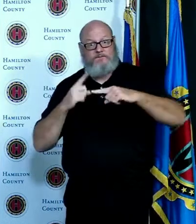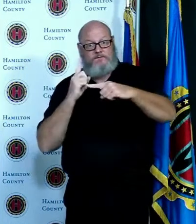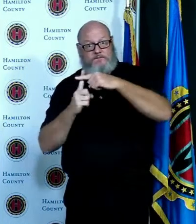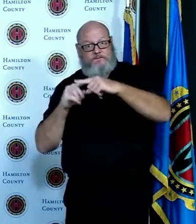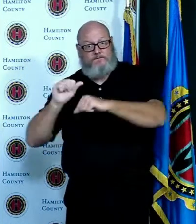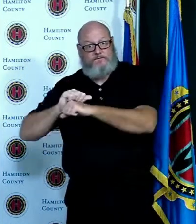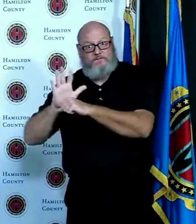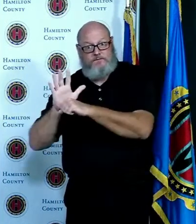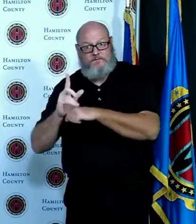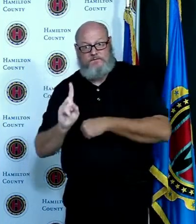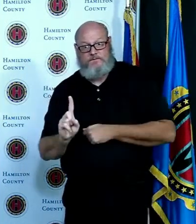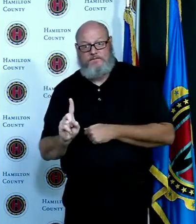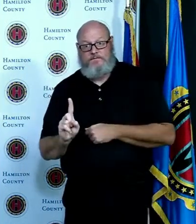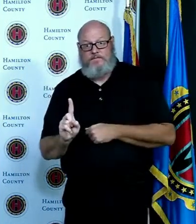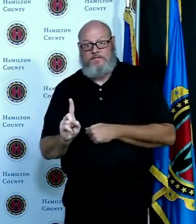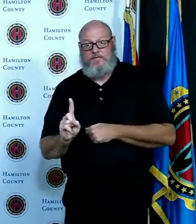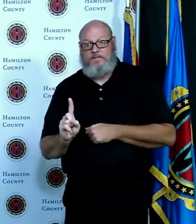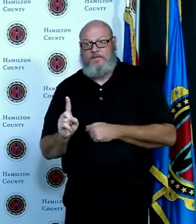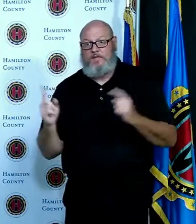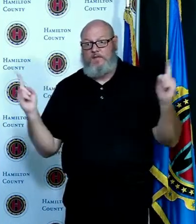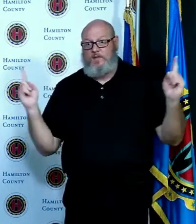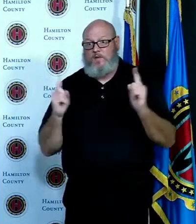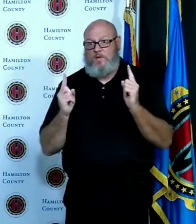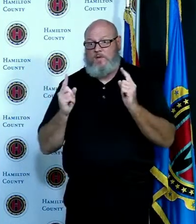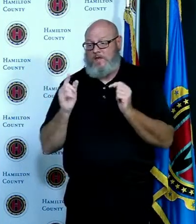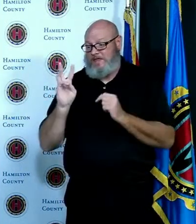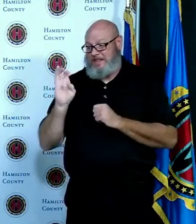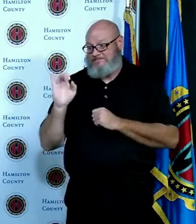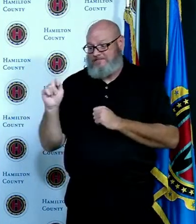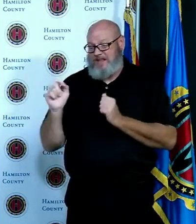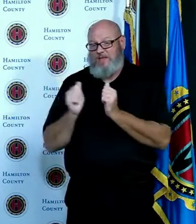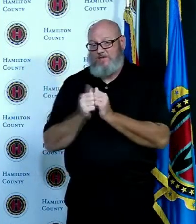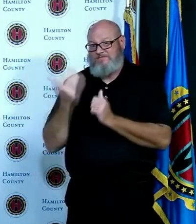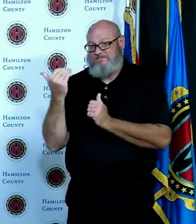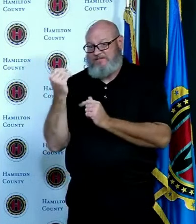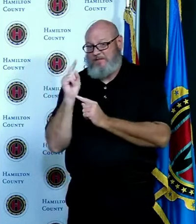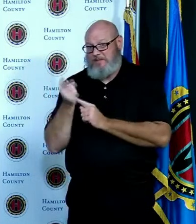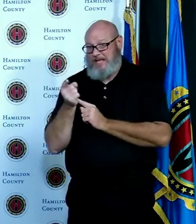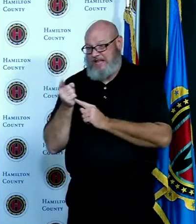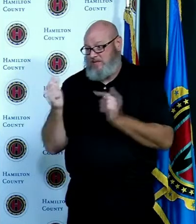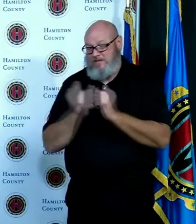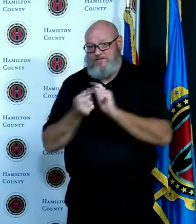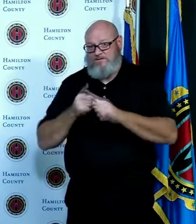feet of Sam for 15 minutes has to quarantine this would include on the slide both Mary and Julie